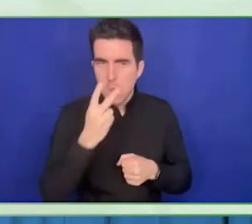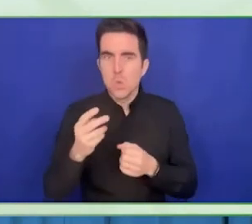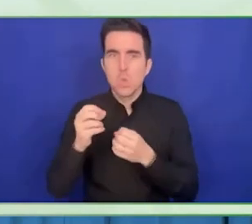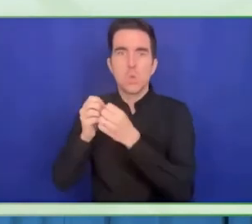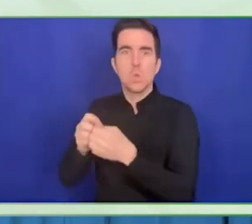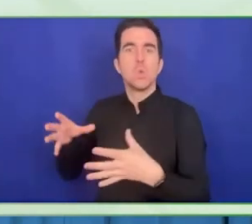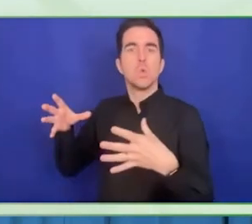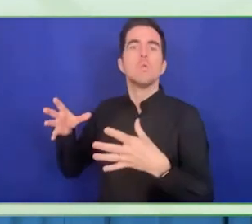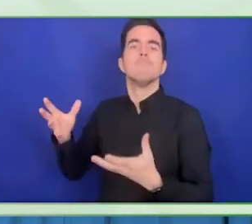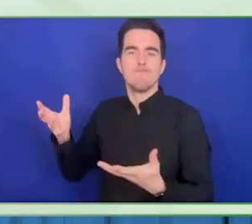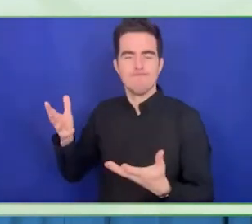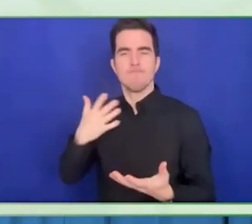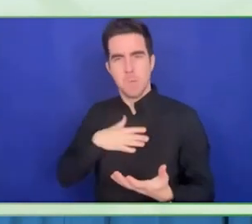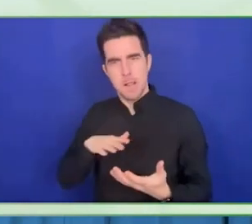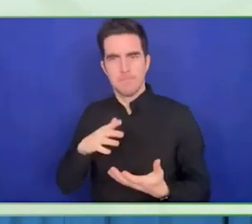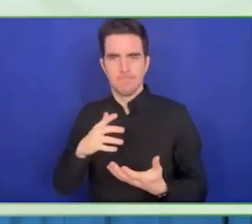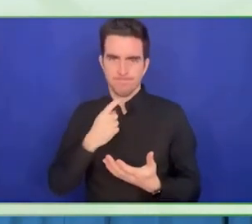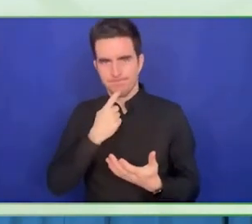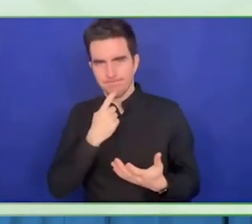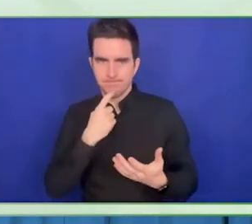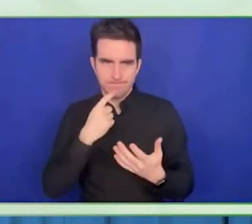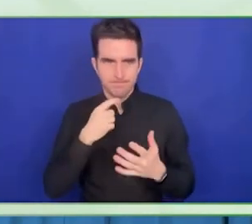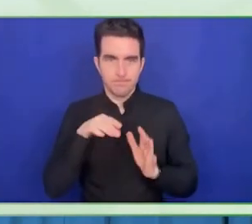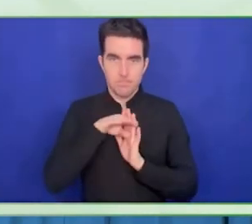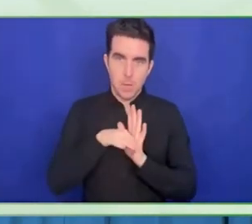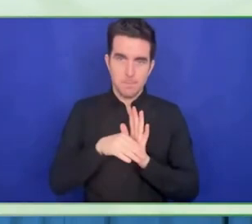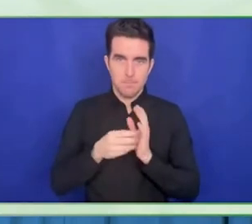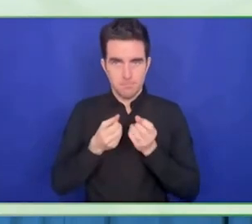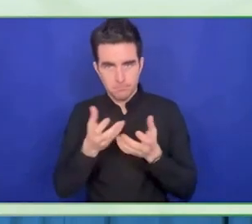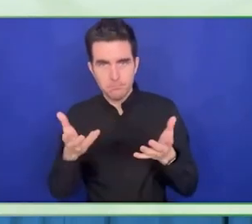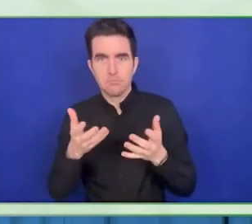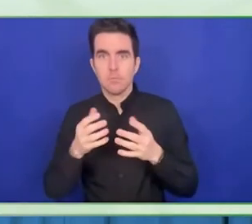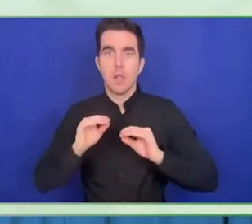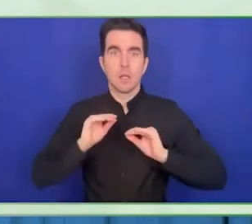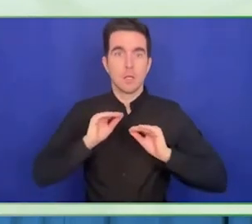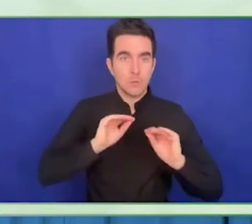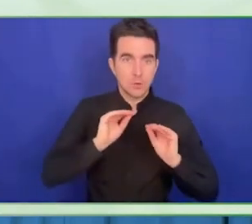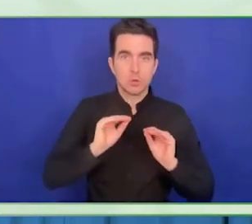And we are proud to be partnering with the Valuable 500, founded by